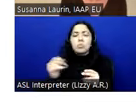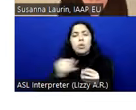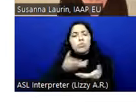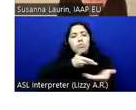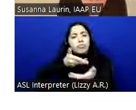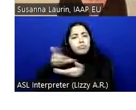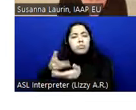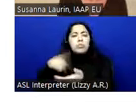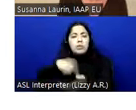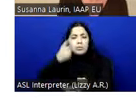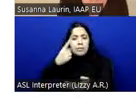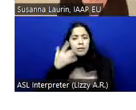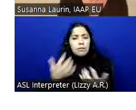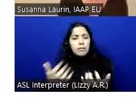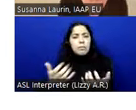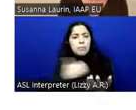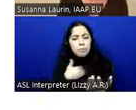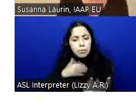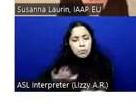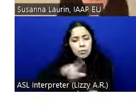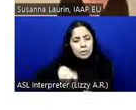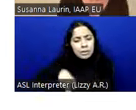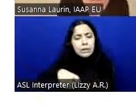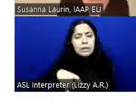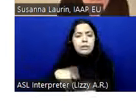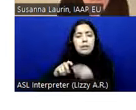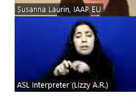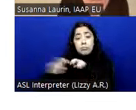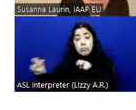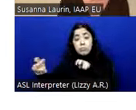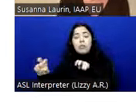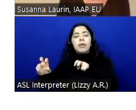get response to all their questions. So welcome to join us on the 31st.